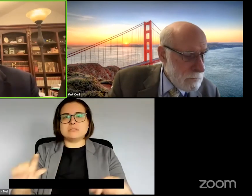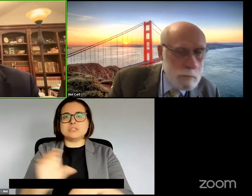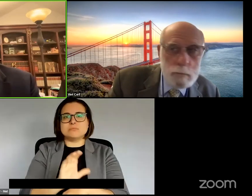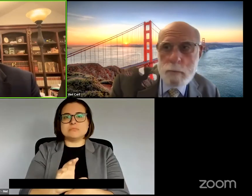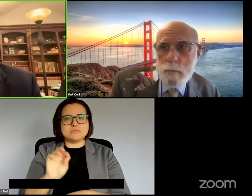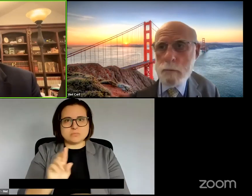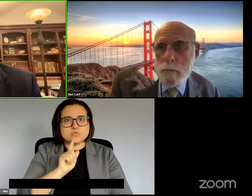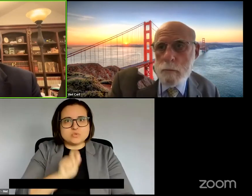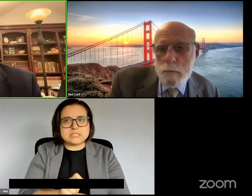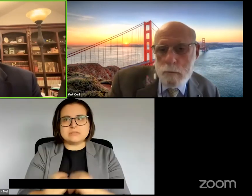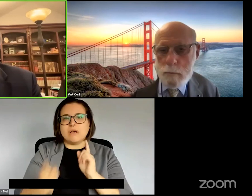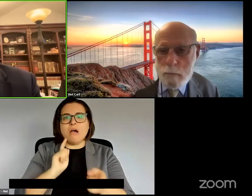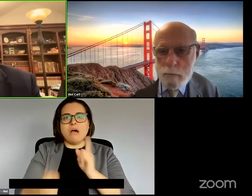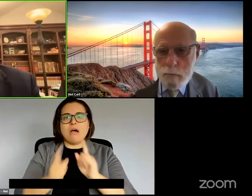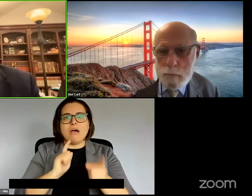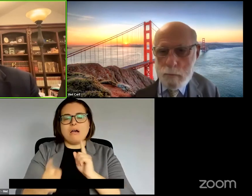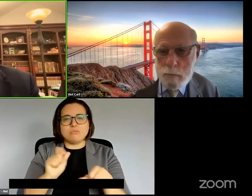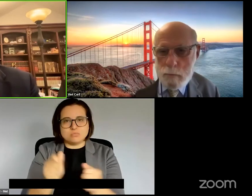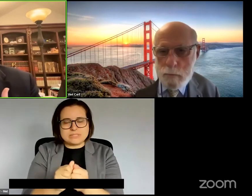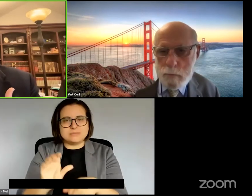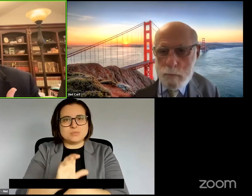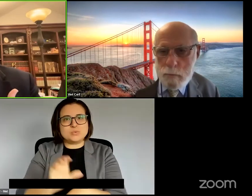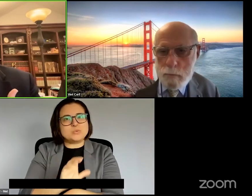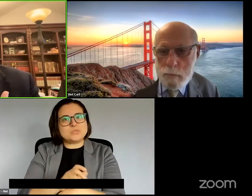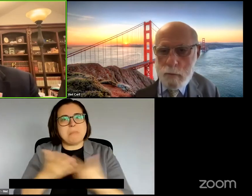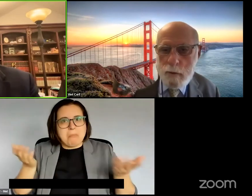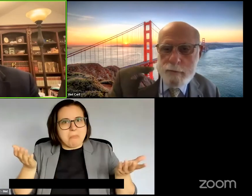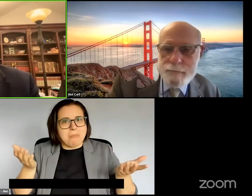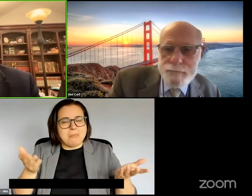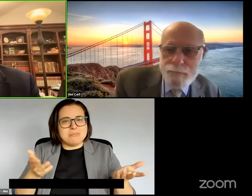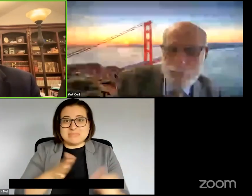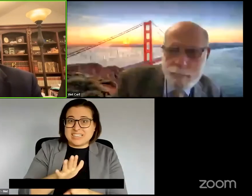and asking for things but that's probably not going to be enough because if I ask for